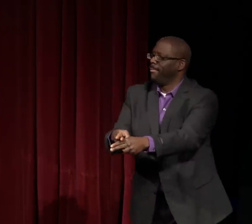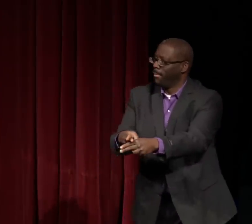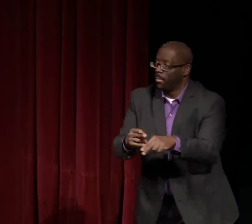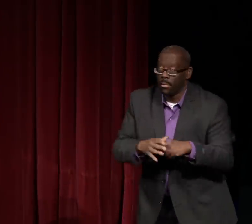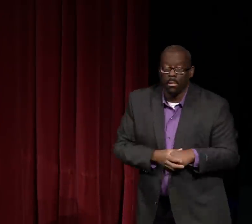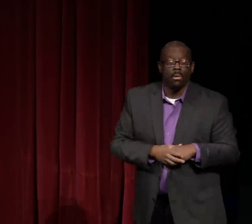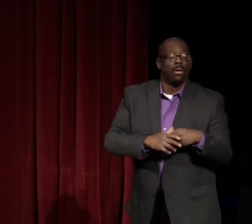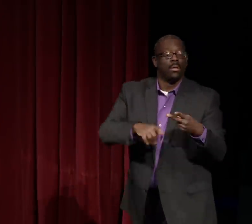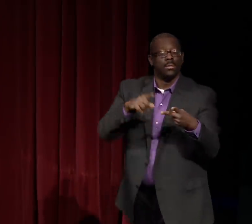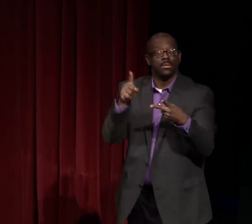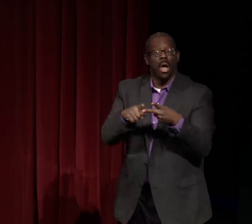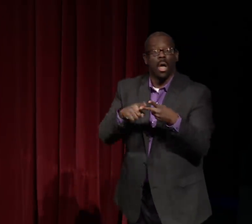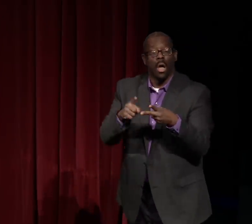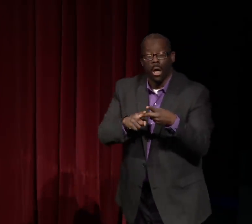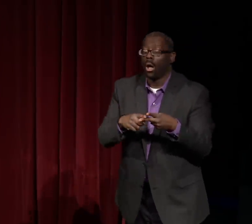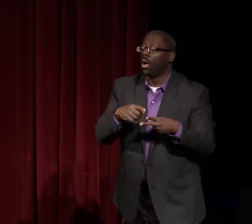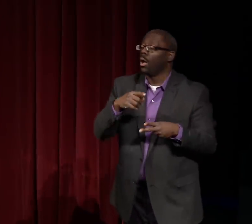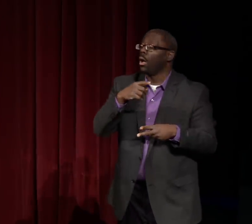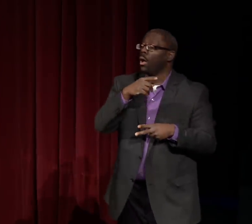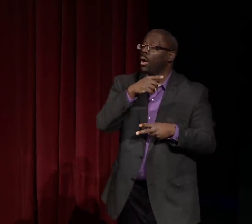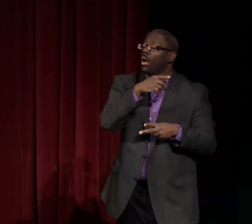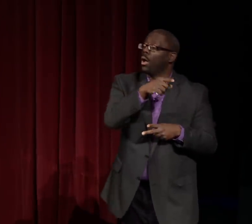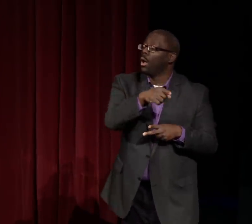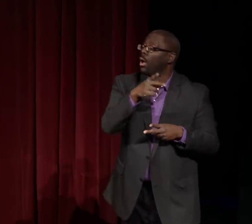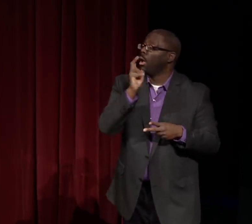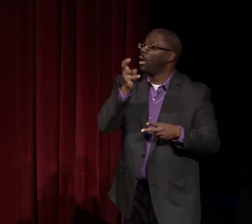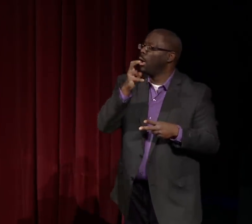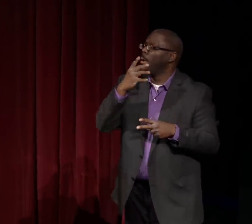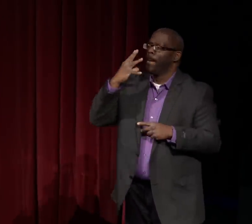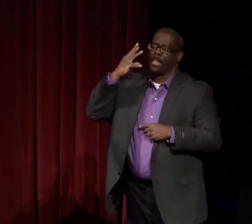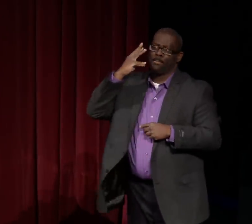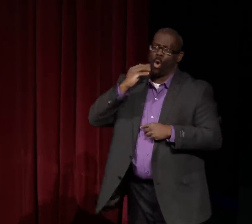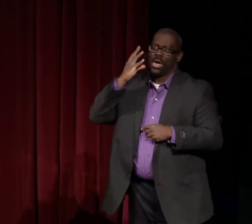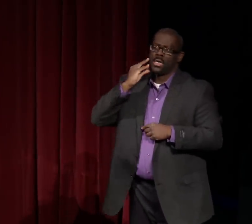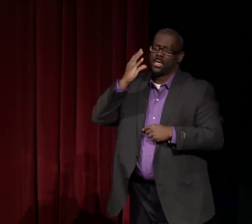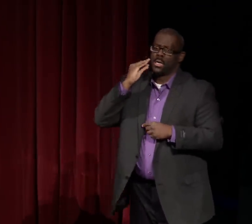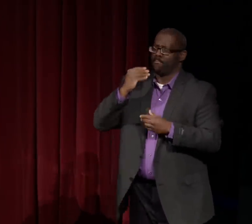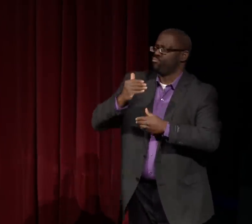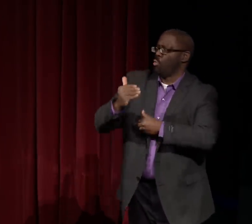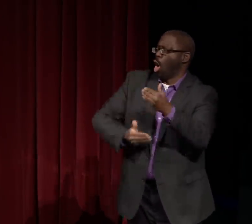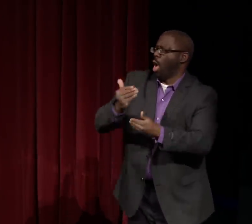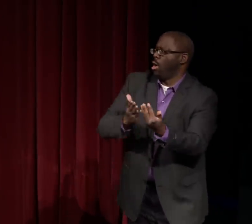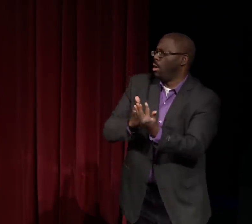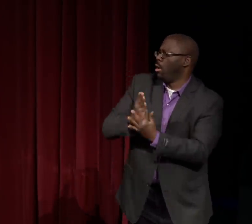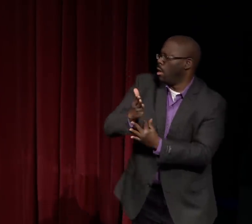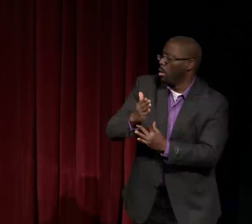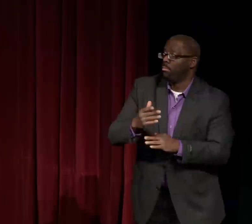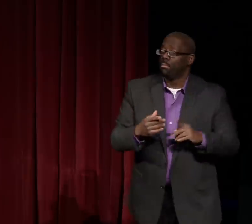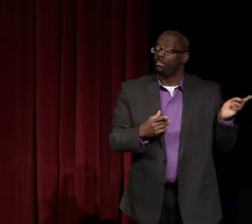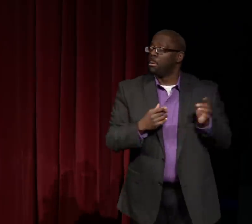She didn't do that in the first clip. The other difference that you'll notice here